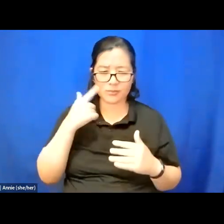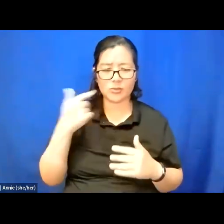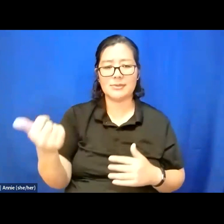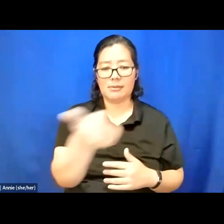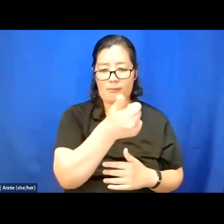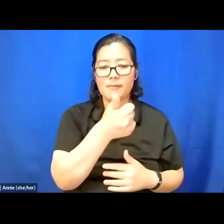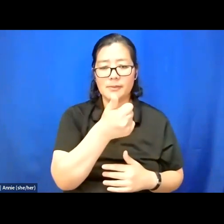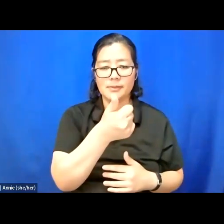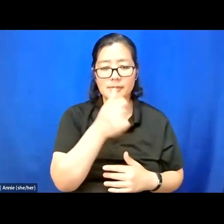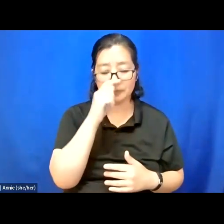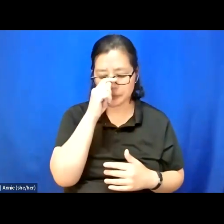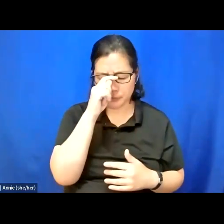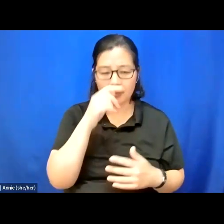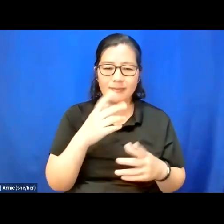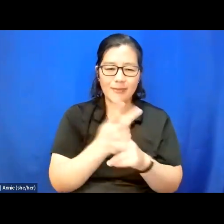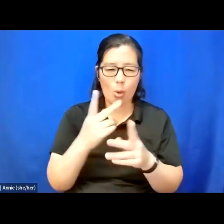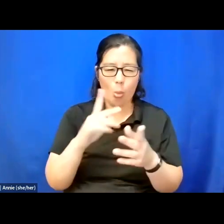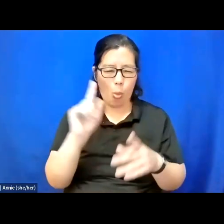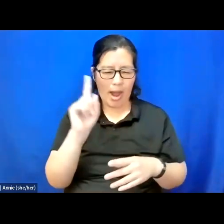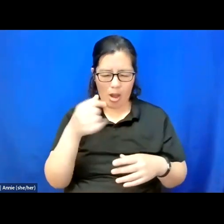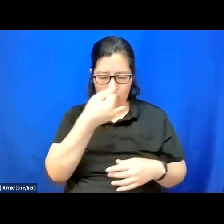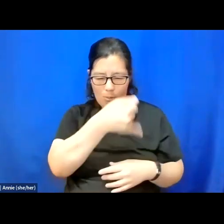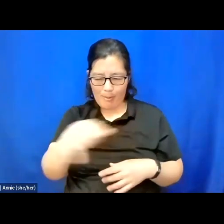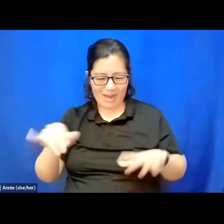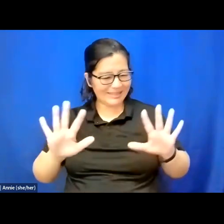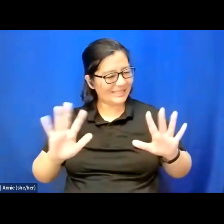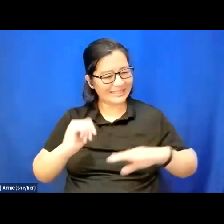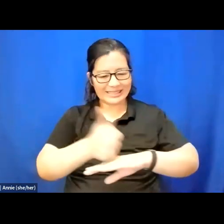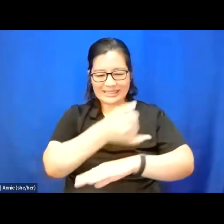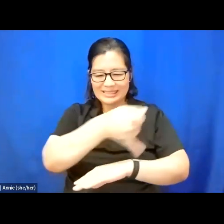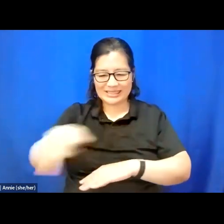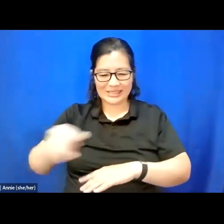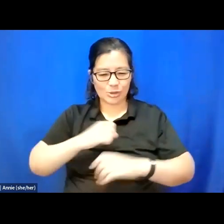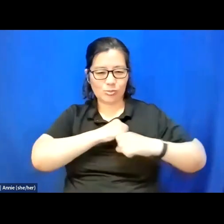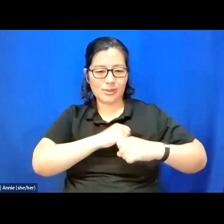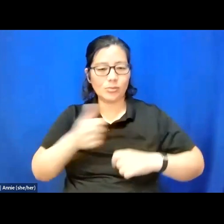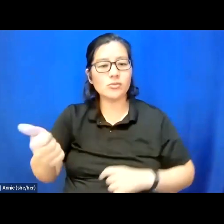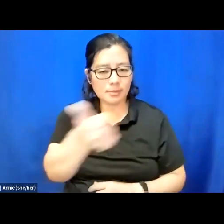to find the boundaries that you need to put into place to protect yourself, protect your work,